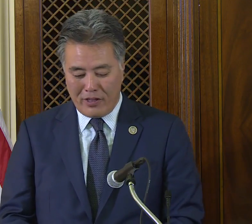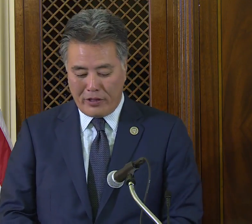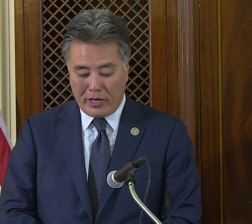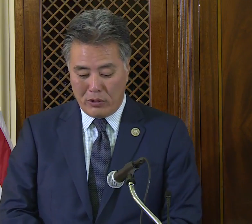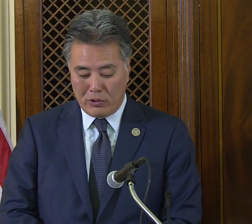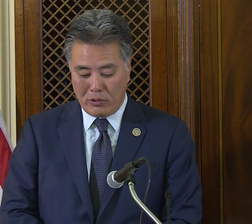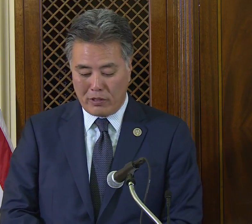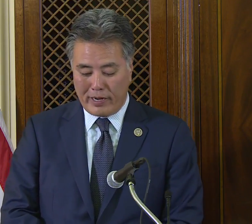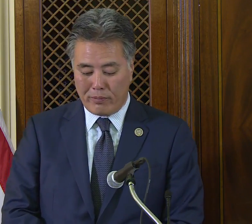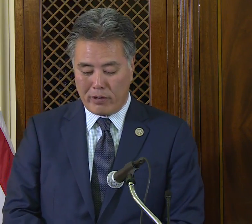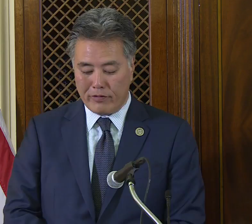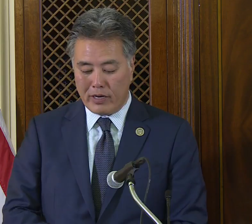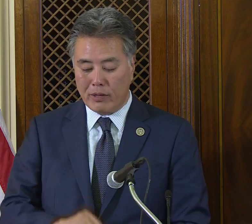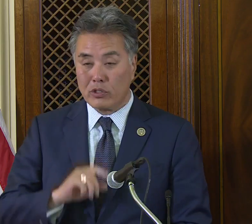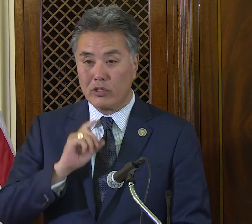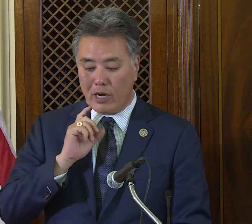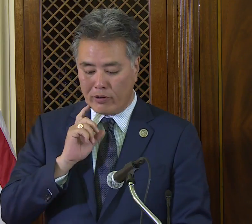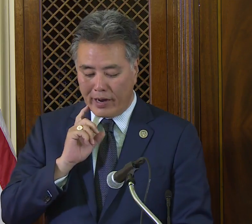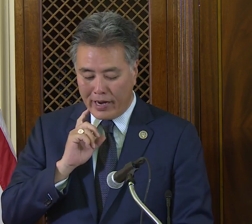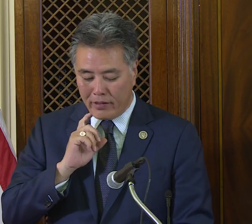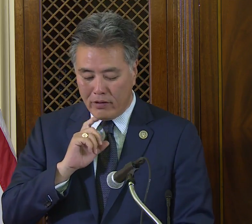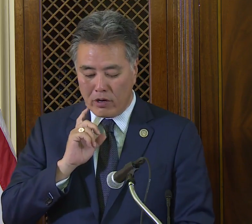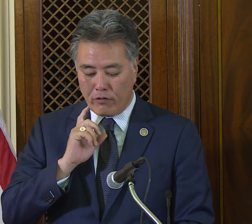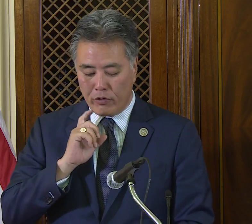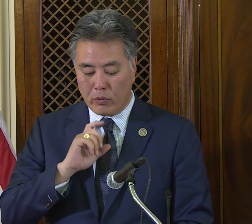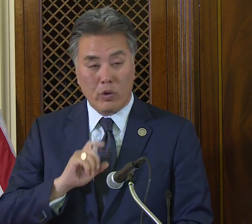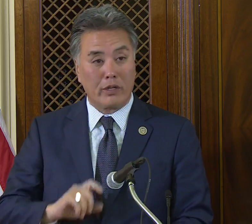Thank you to the Library of Congress and Dr. Hayden for the work